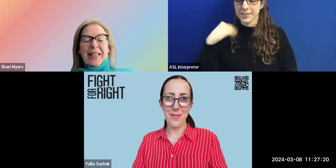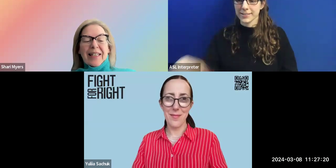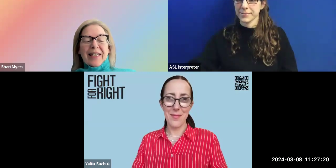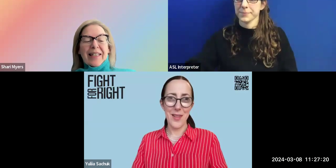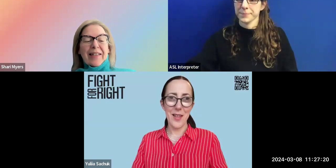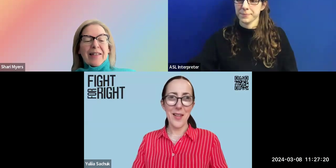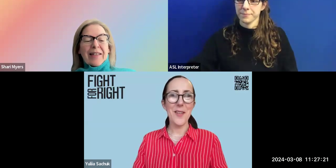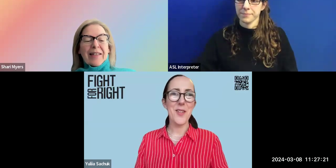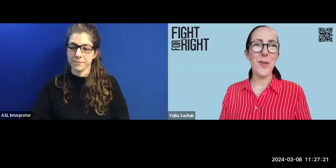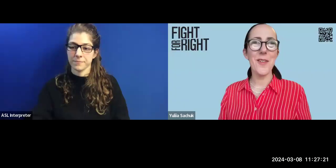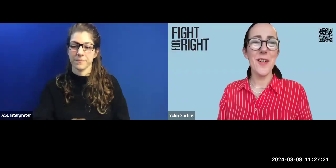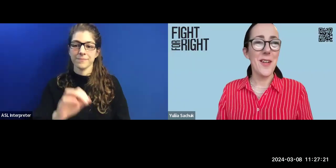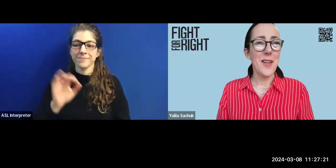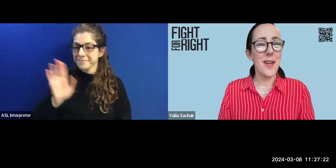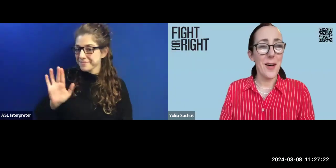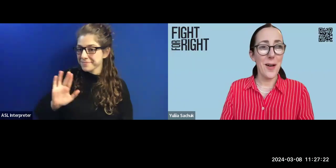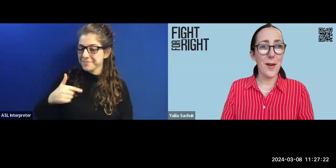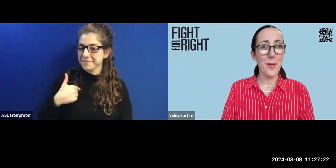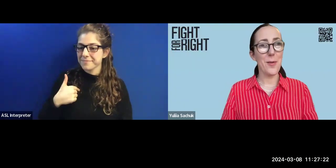Thanks. Shari.